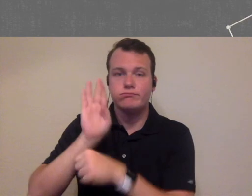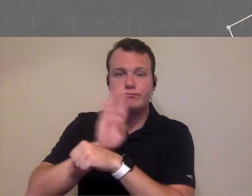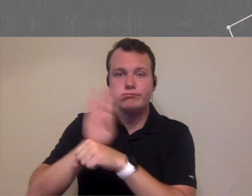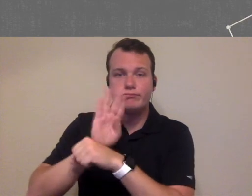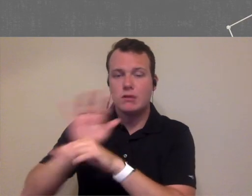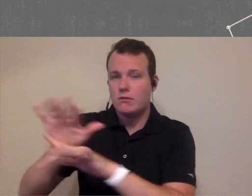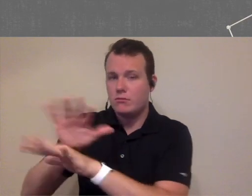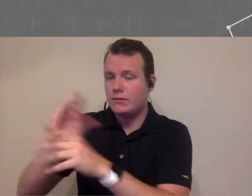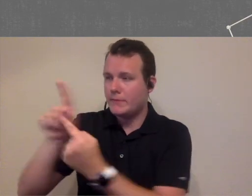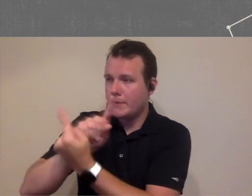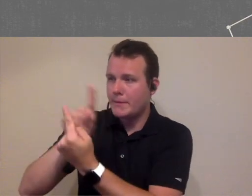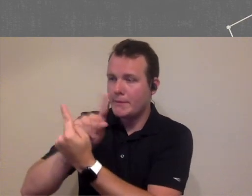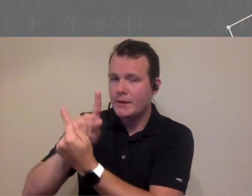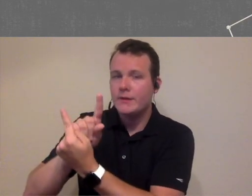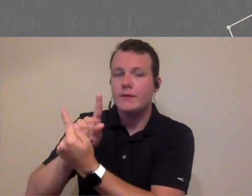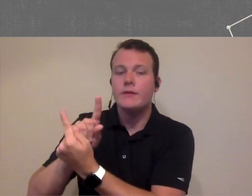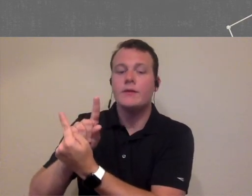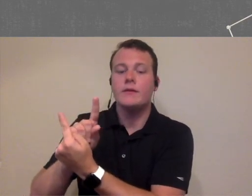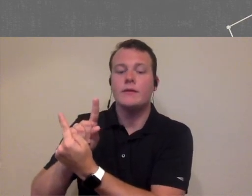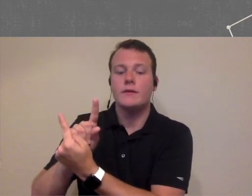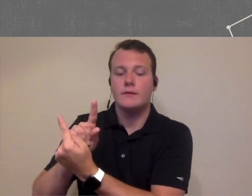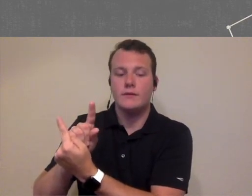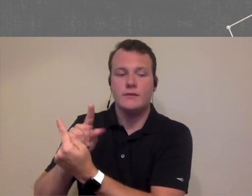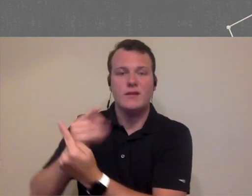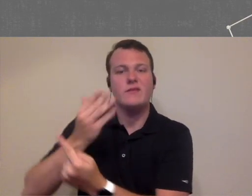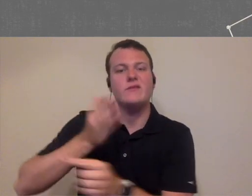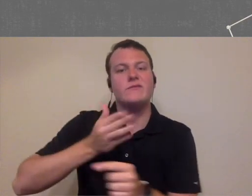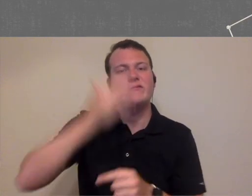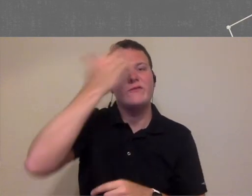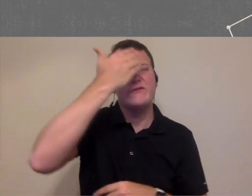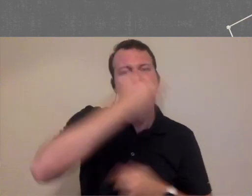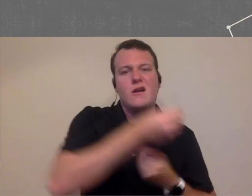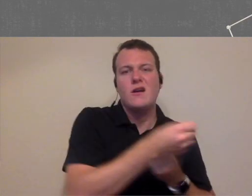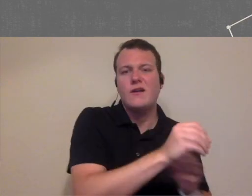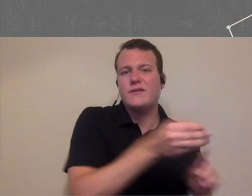say you have a busy day and you're actually only in that front office space